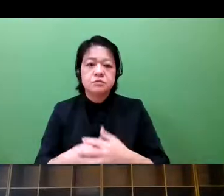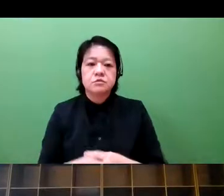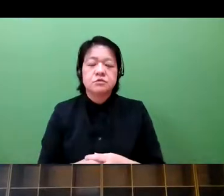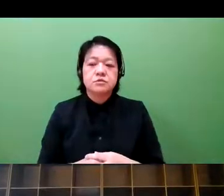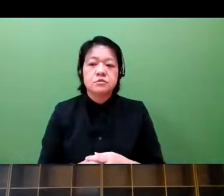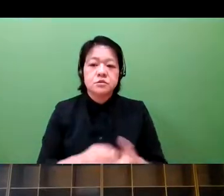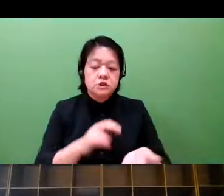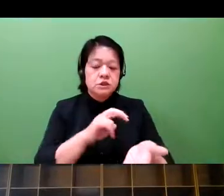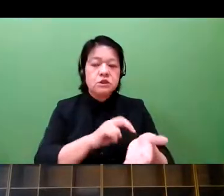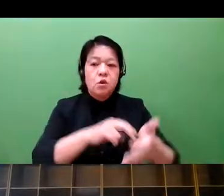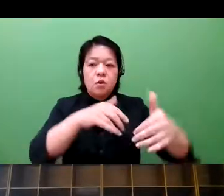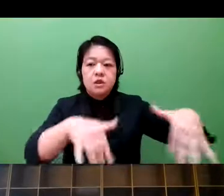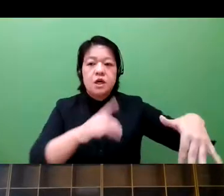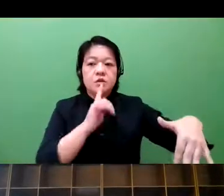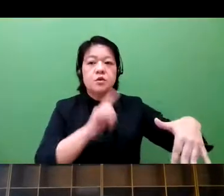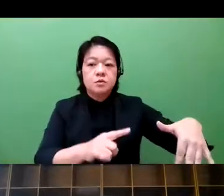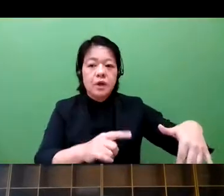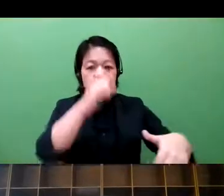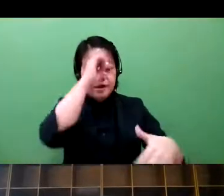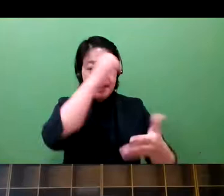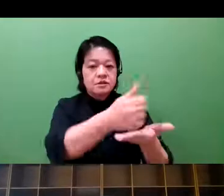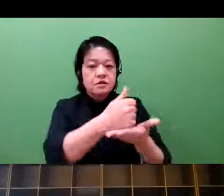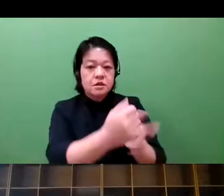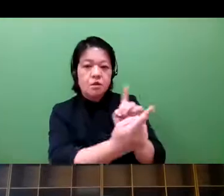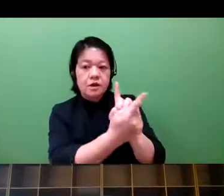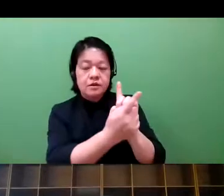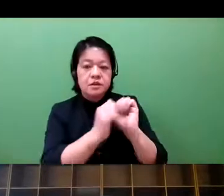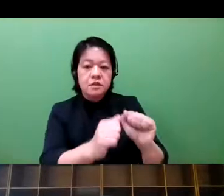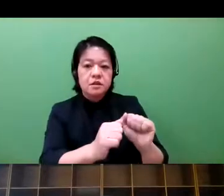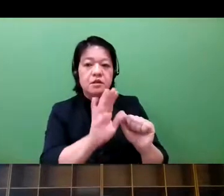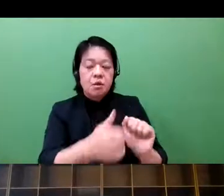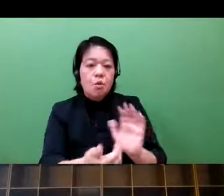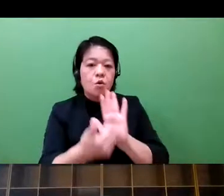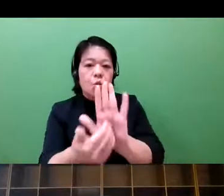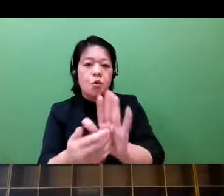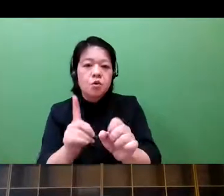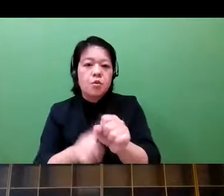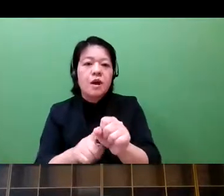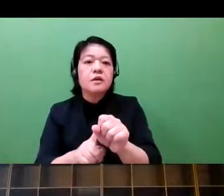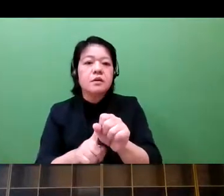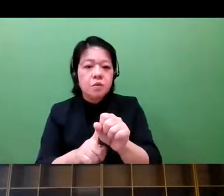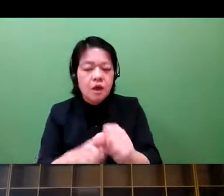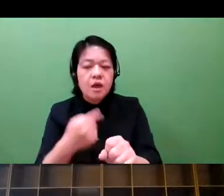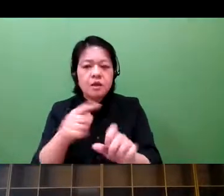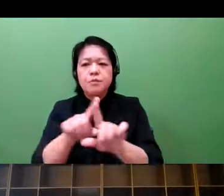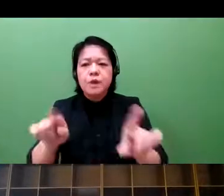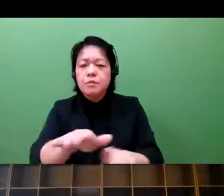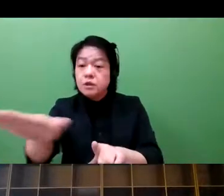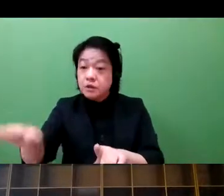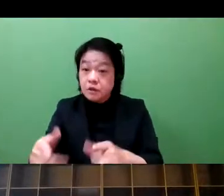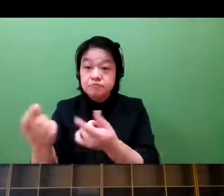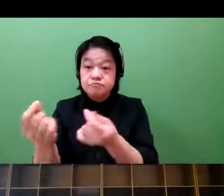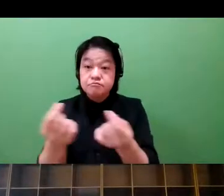will be applied to many more applications. Medical institutions will have to pay